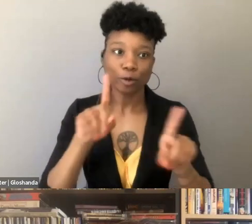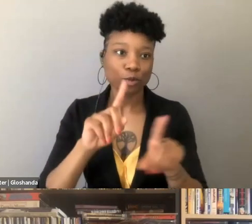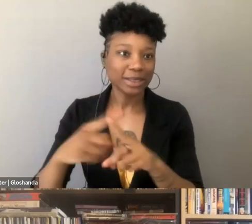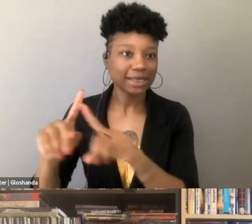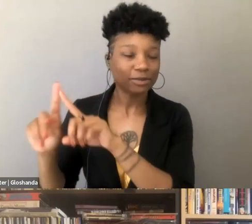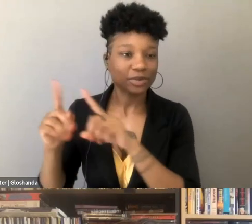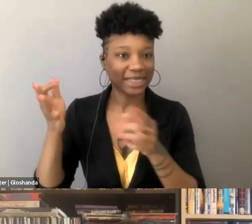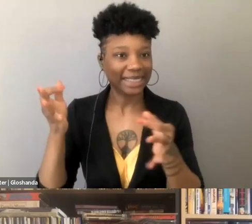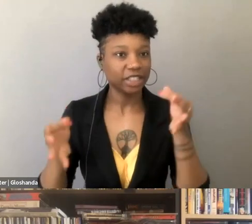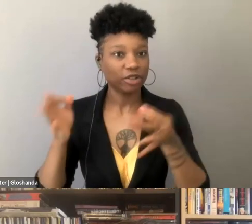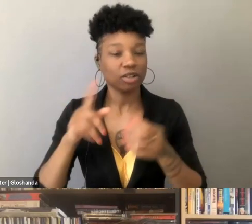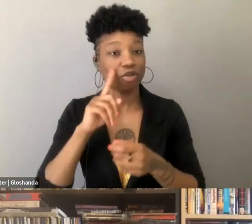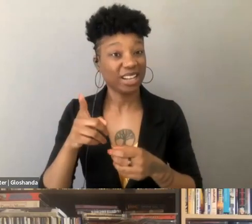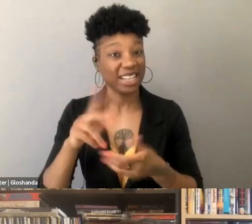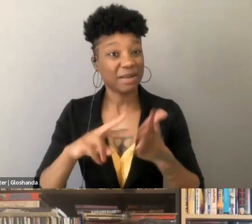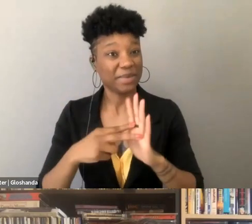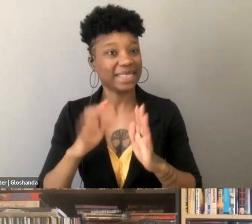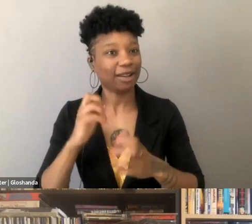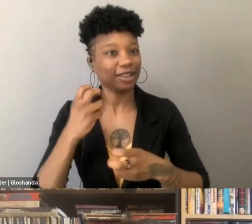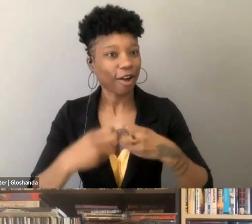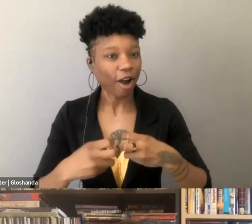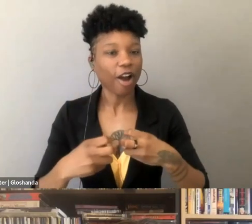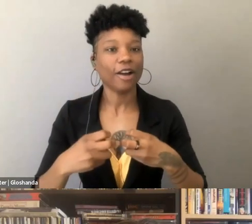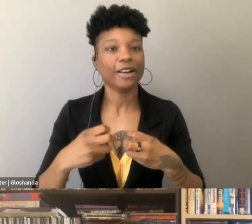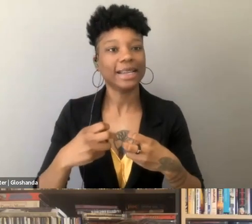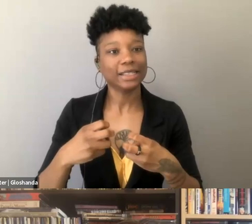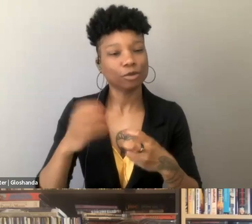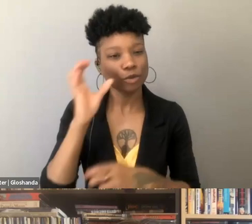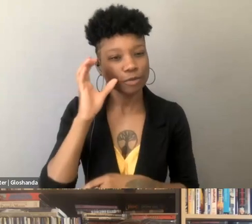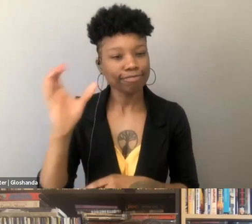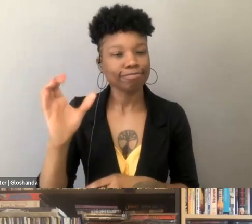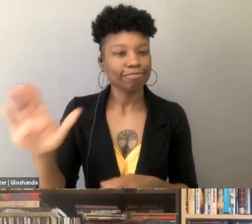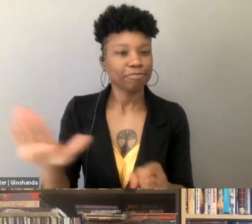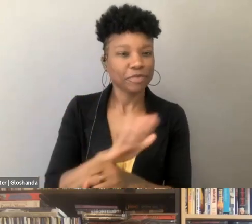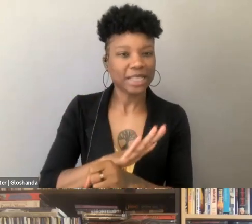and in many ways, difficult to conceptualize, and how intangible digital surveillance is,